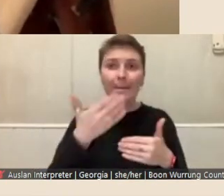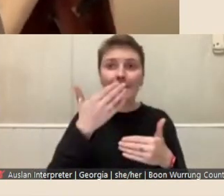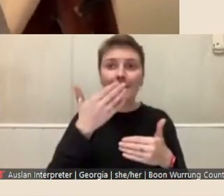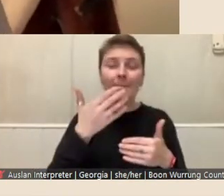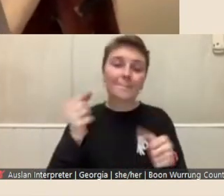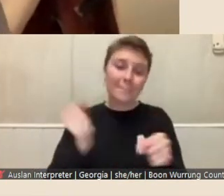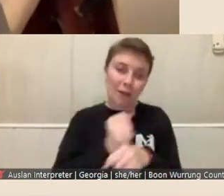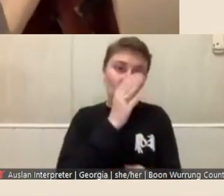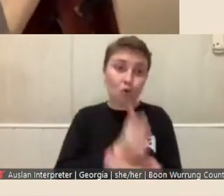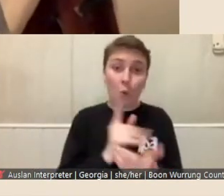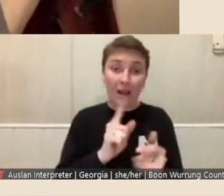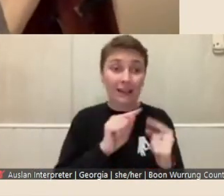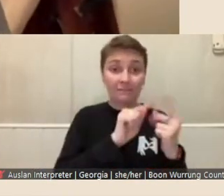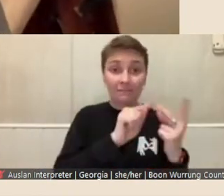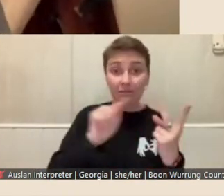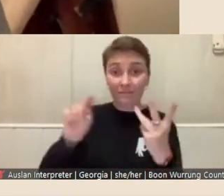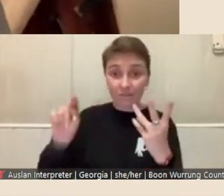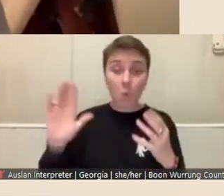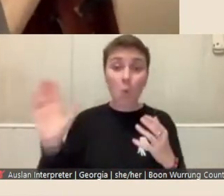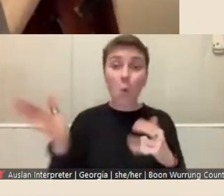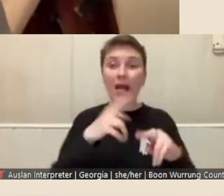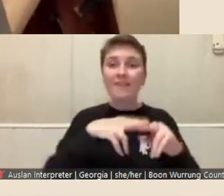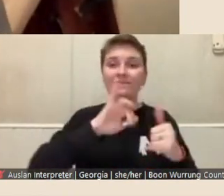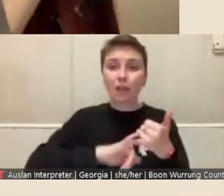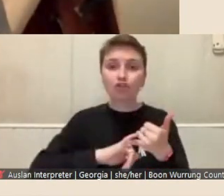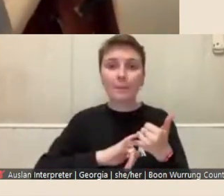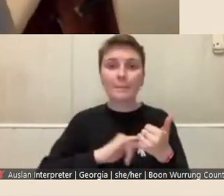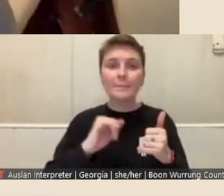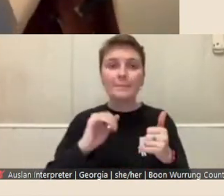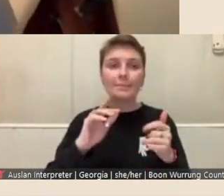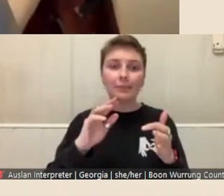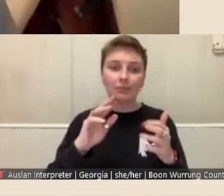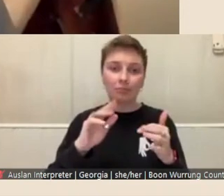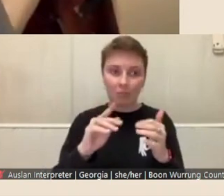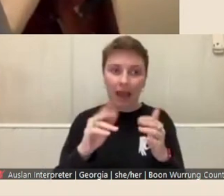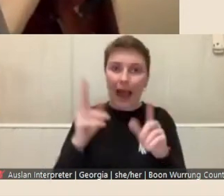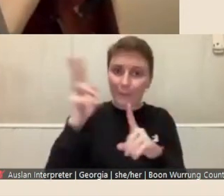all of the fellowships are, applications are reviewed and assessed together,